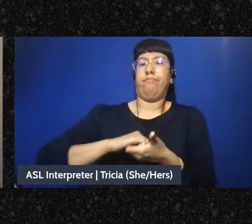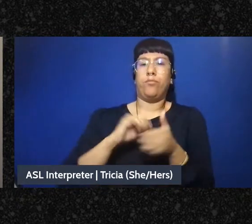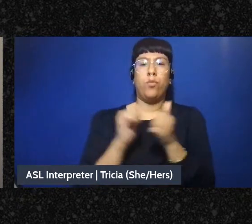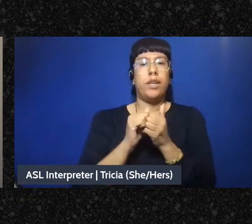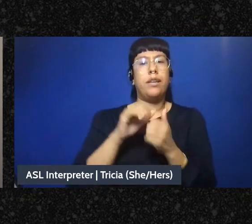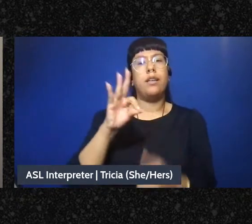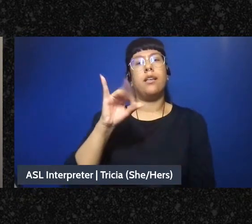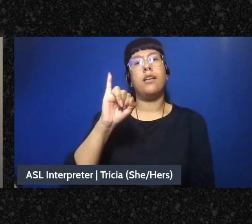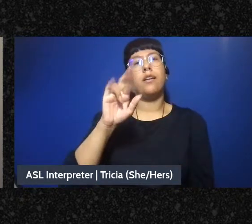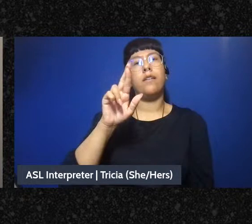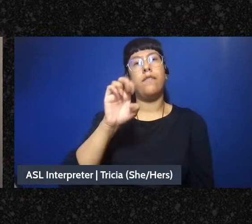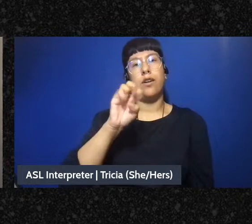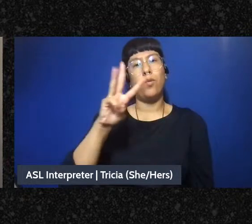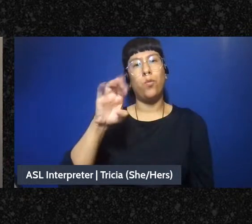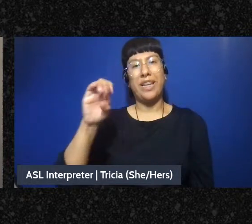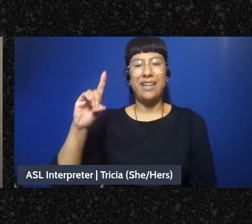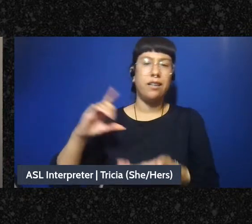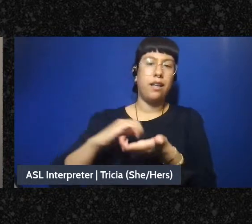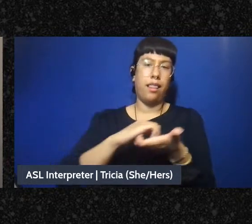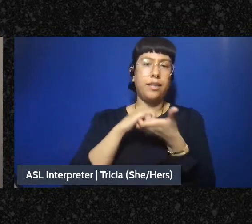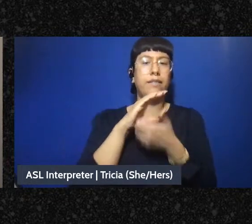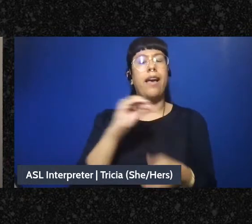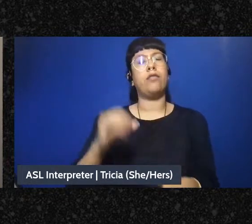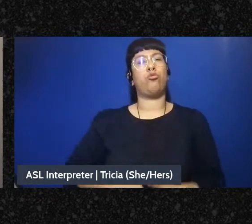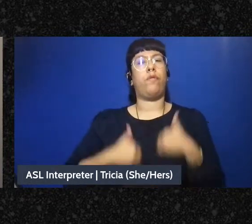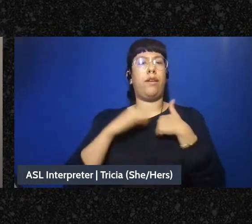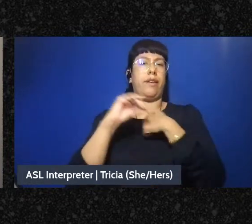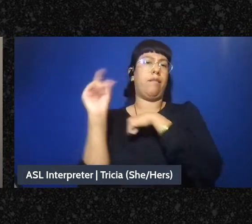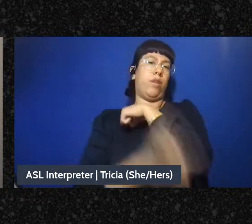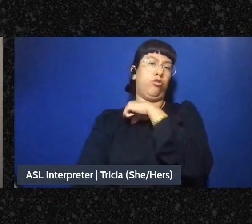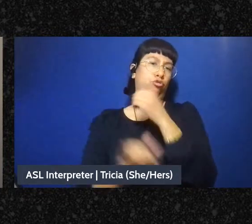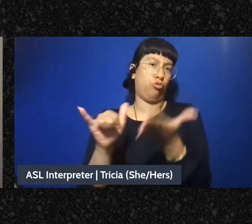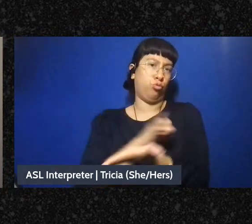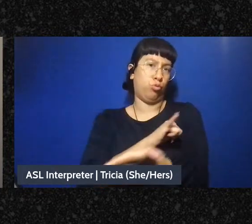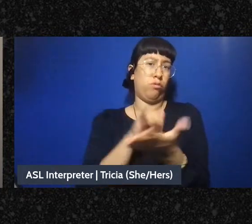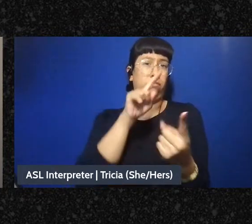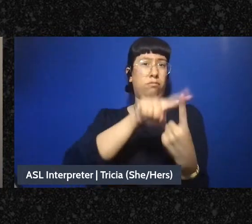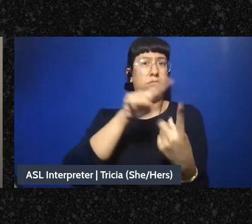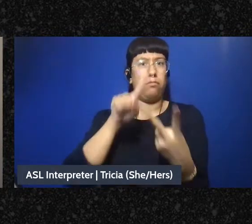bring you these workshops, huge thanks to both of these amazing organizations,